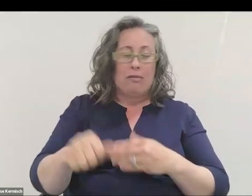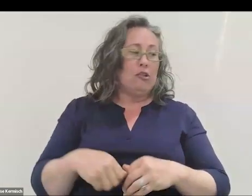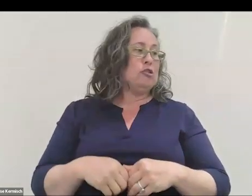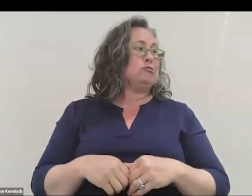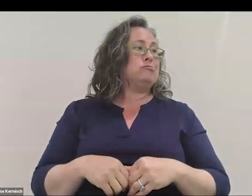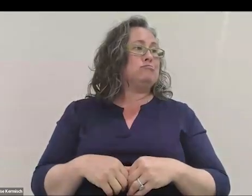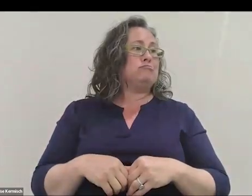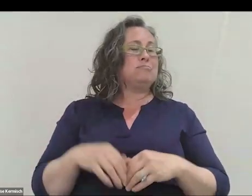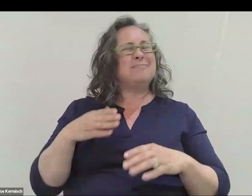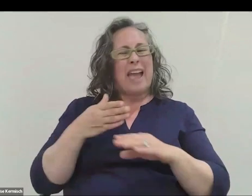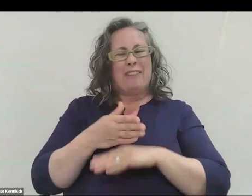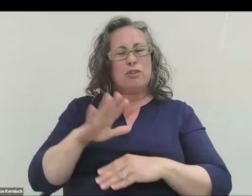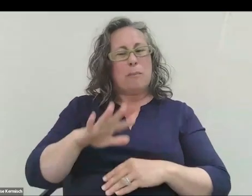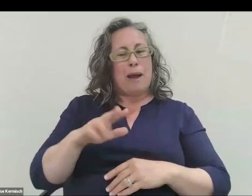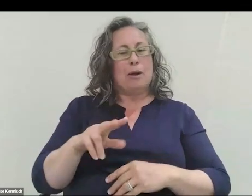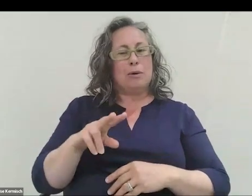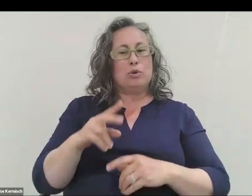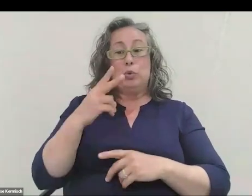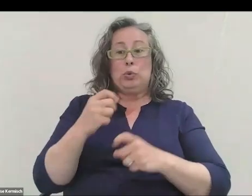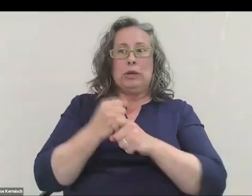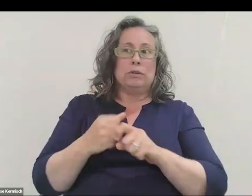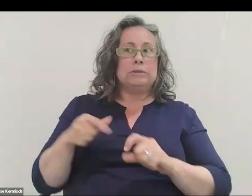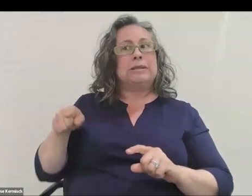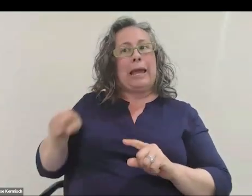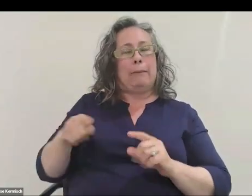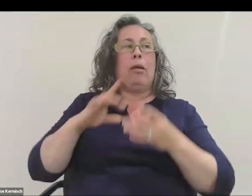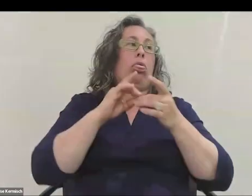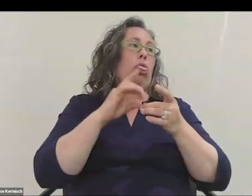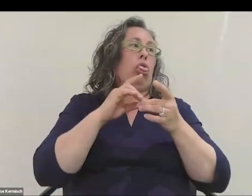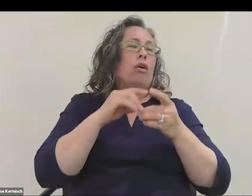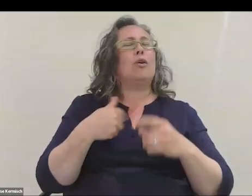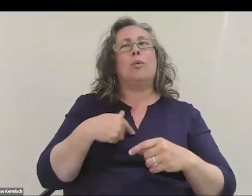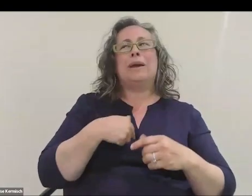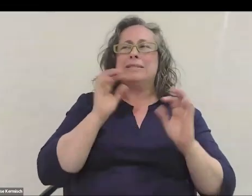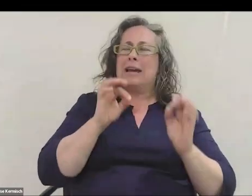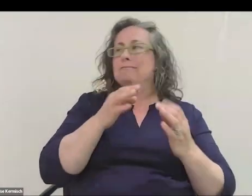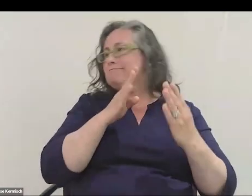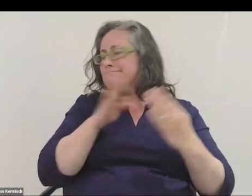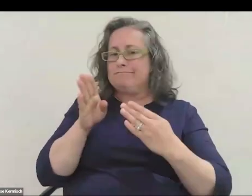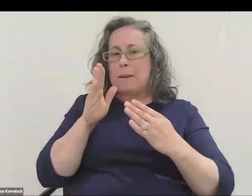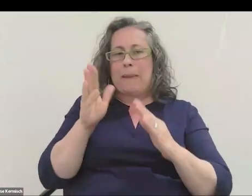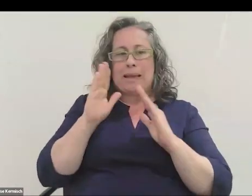After about two years of hearing him say this, we finally decided to pay attention and we started to try out this idea.